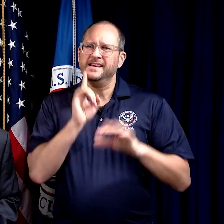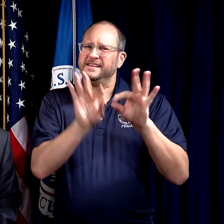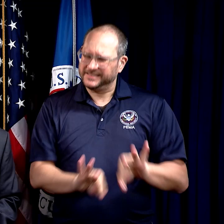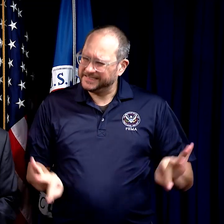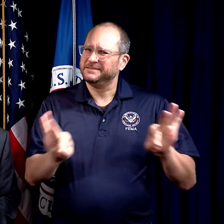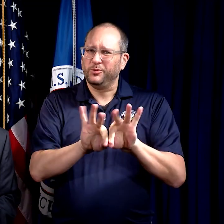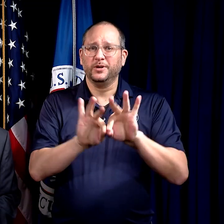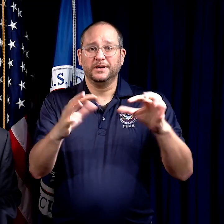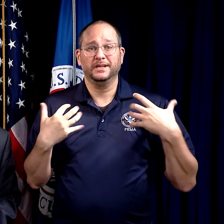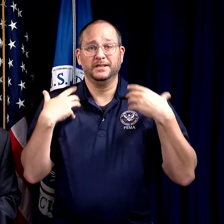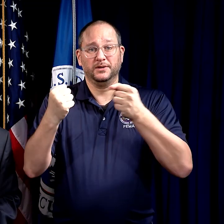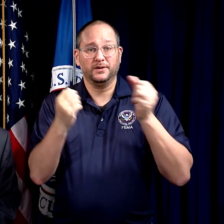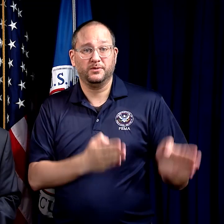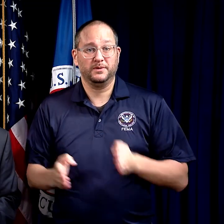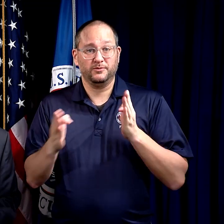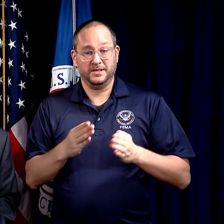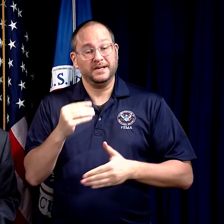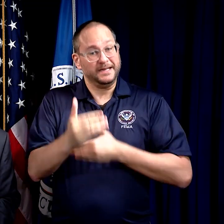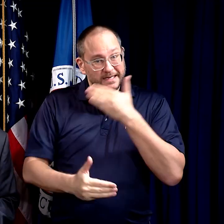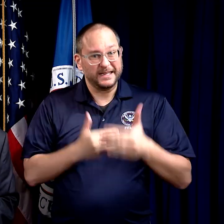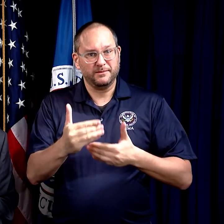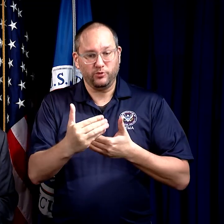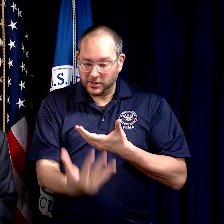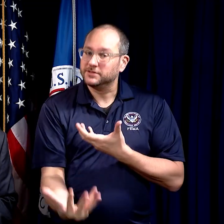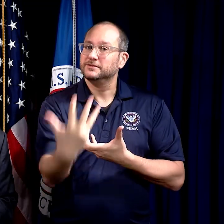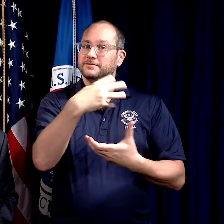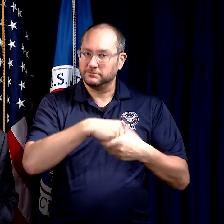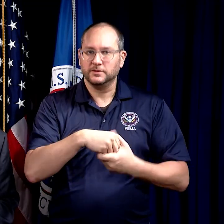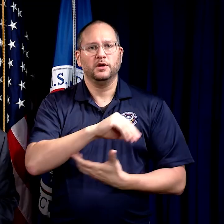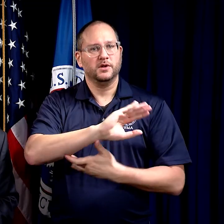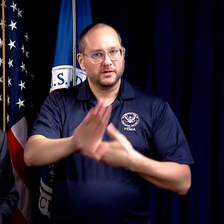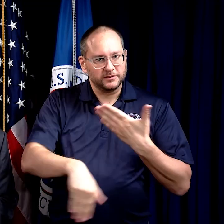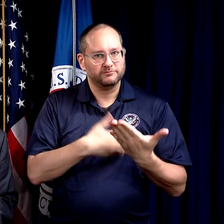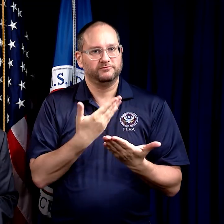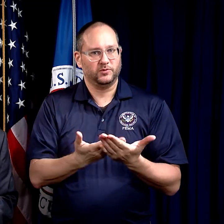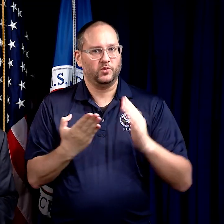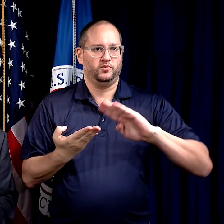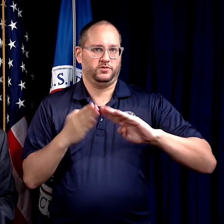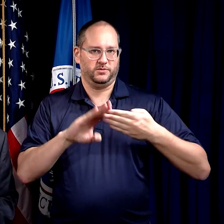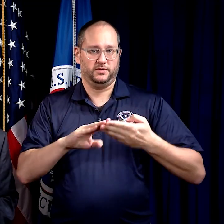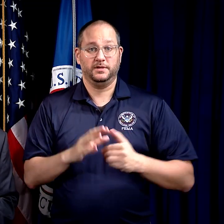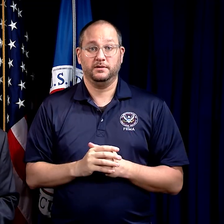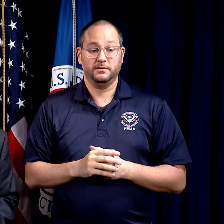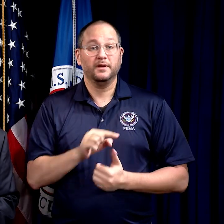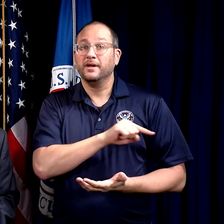It is important that the recovery plan and process includes the whole community.